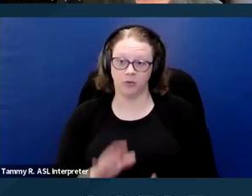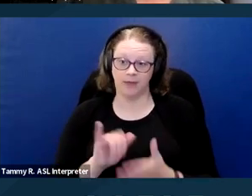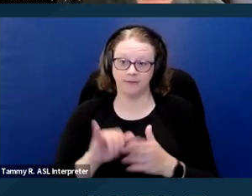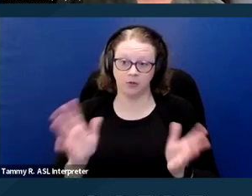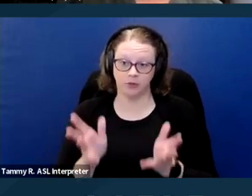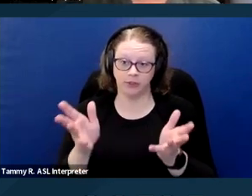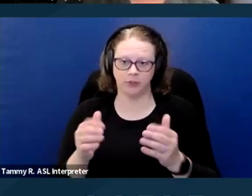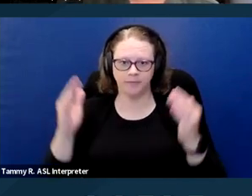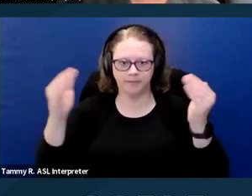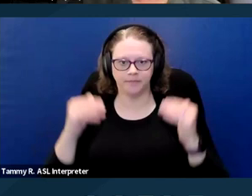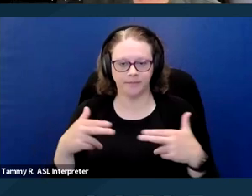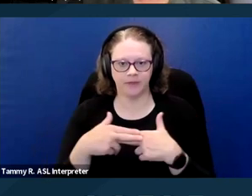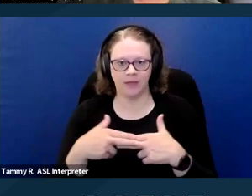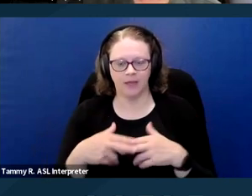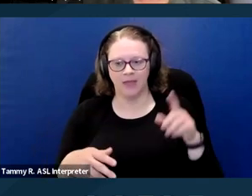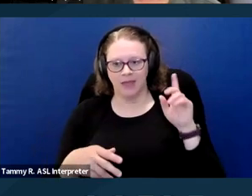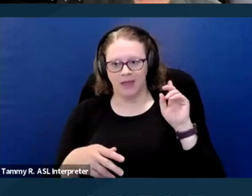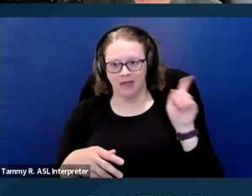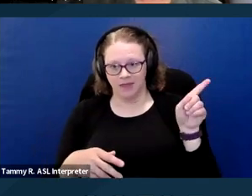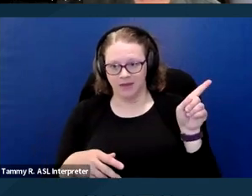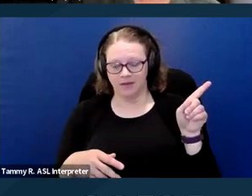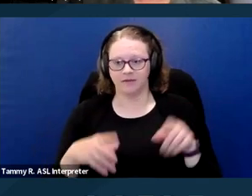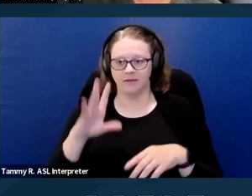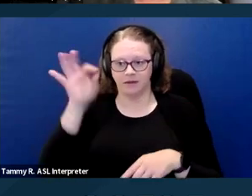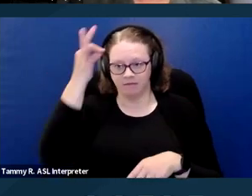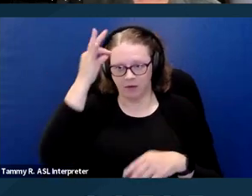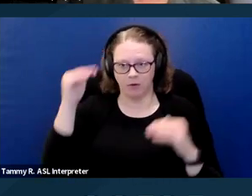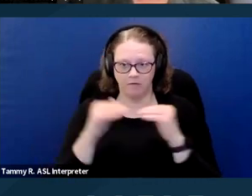A case, a Federal Fair Housing Act case on this particular